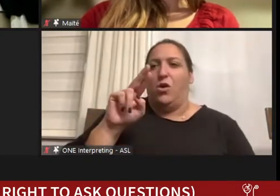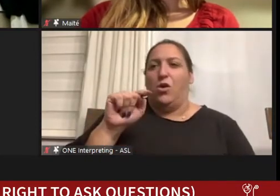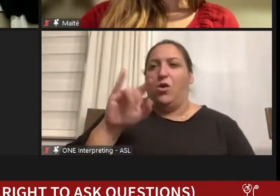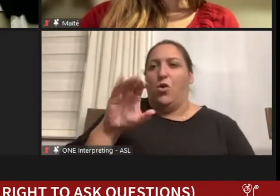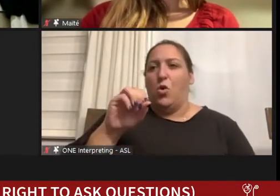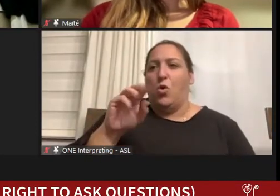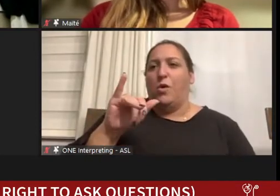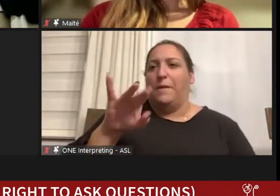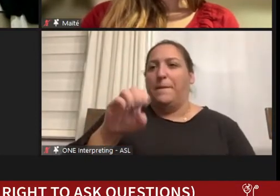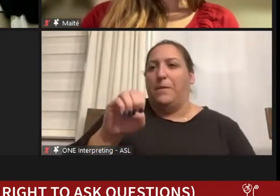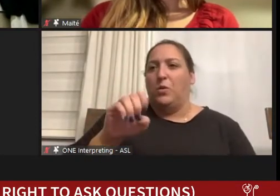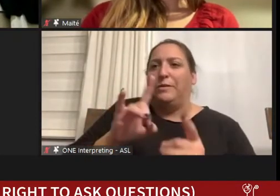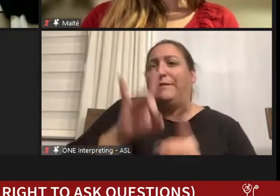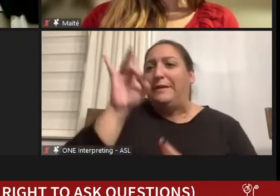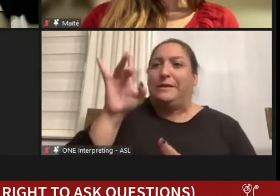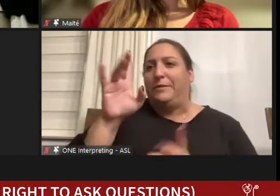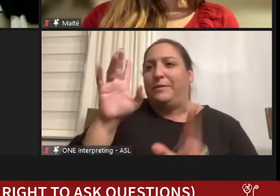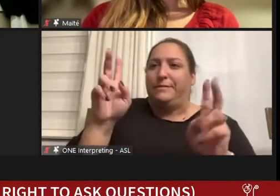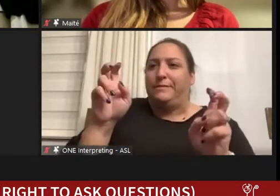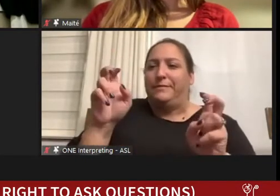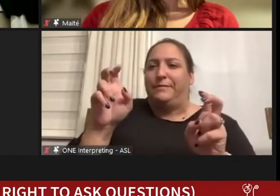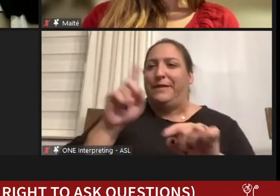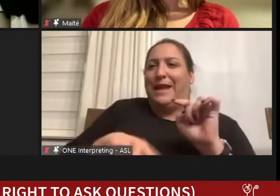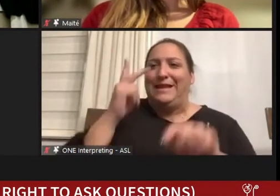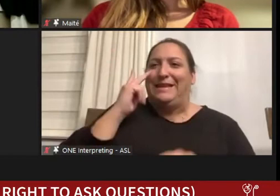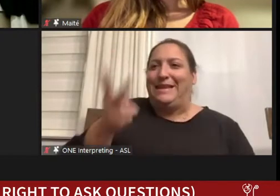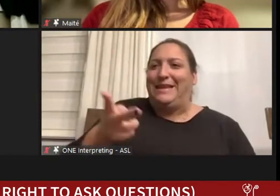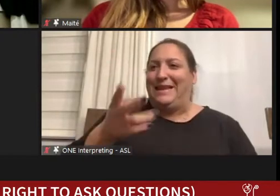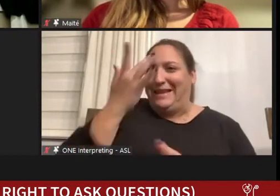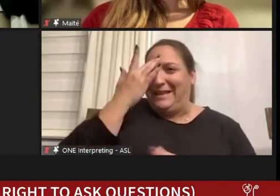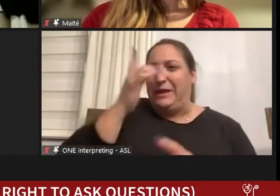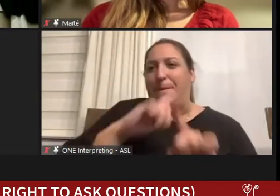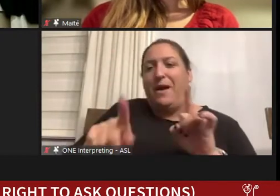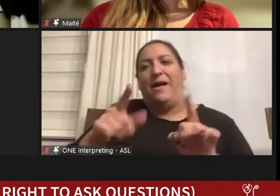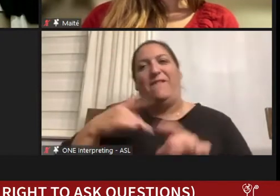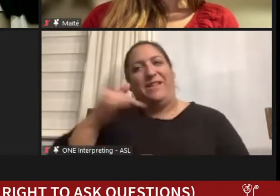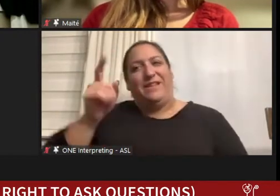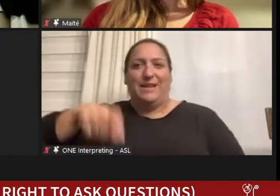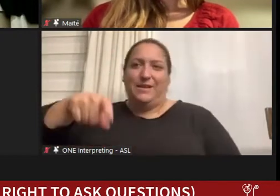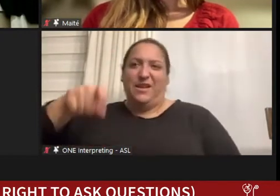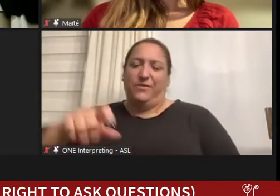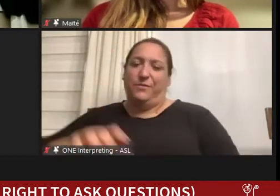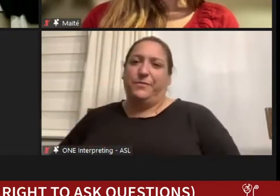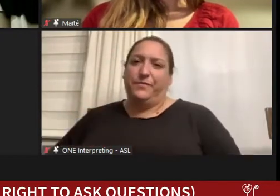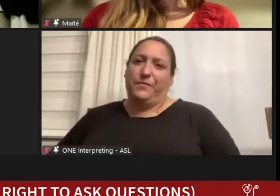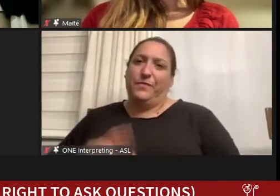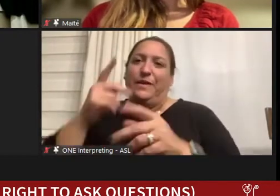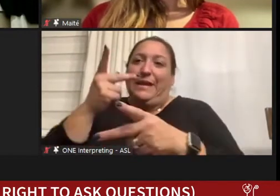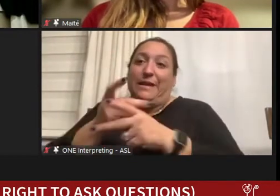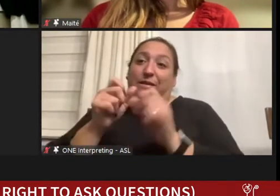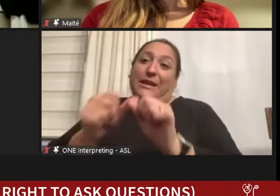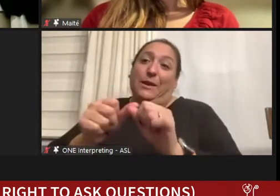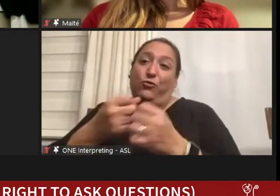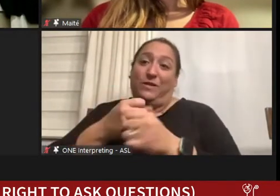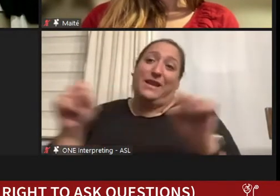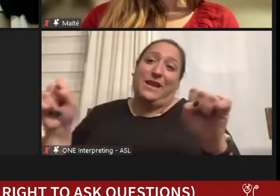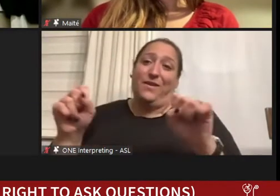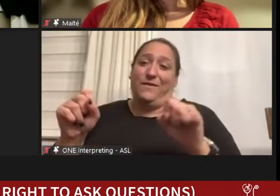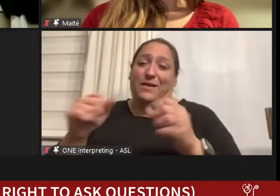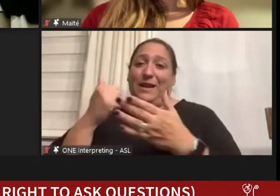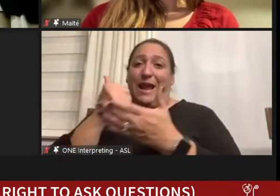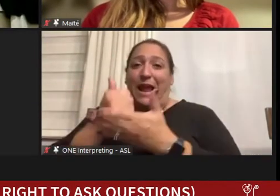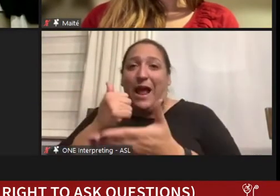illness, but I think it's necessary because it keeps you safe and it helps in the broader picture